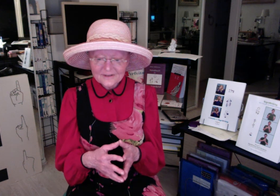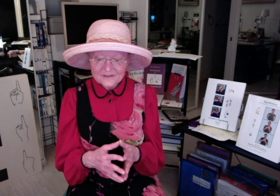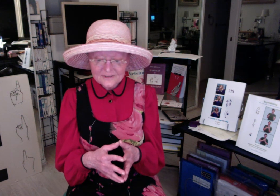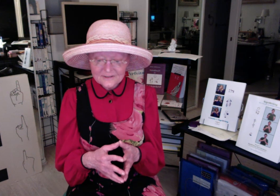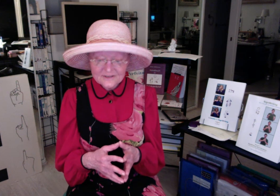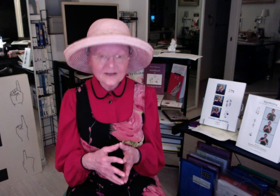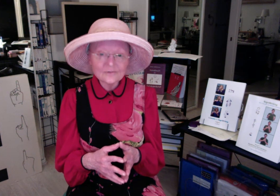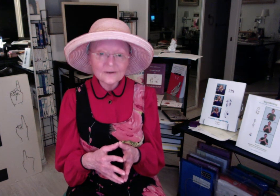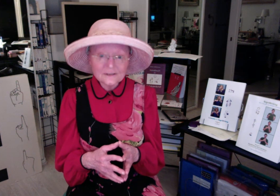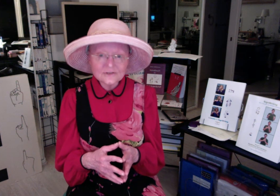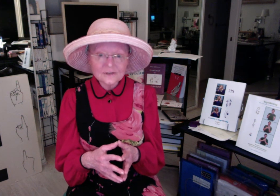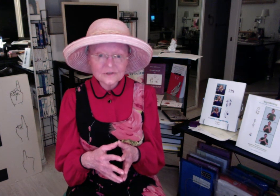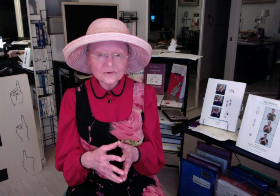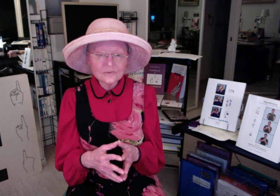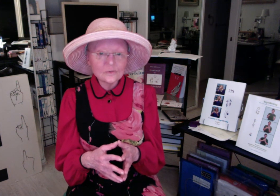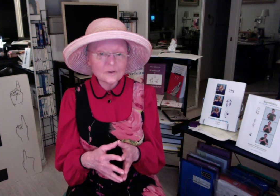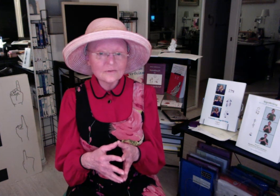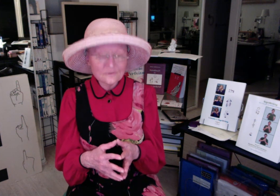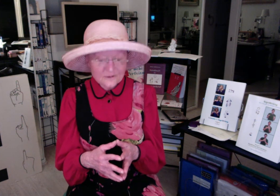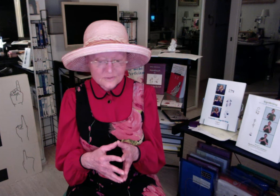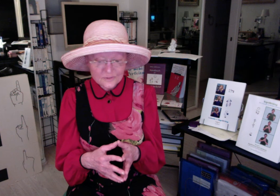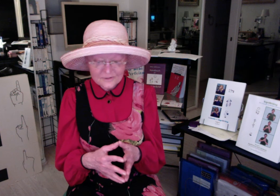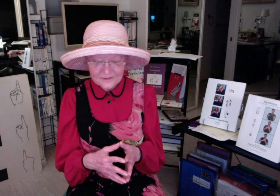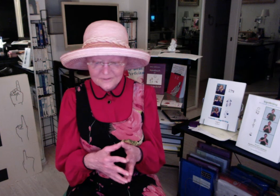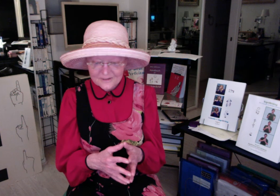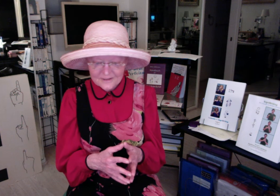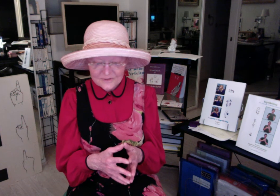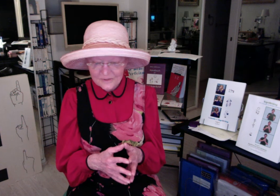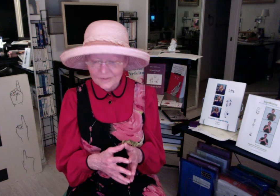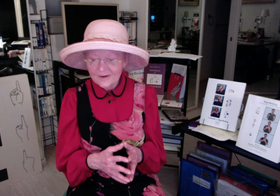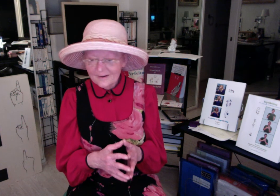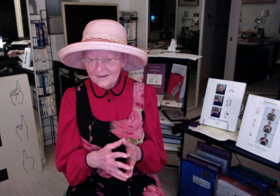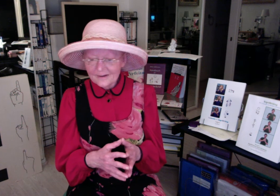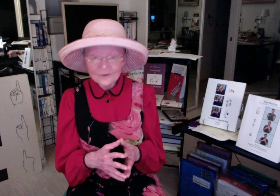Sutton SignWriting discussion group on Facebook the other day, so I know it's